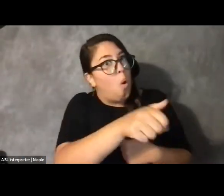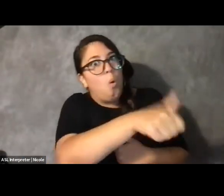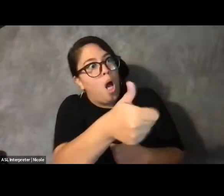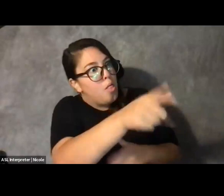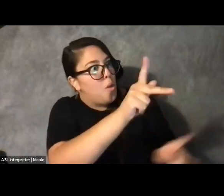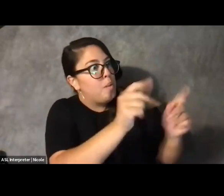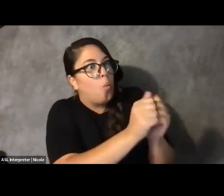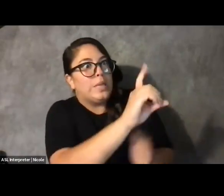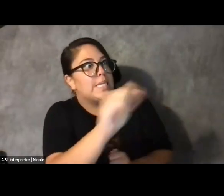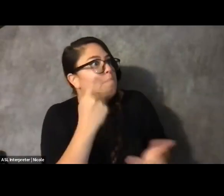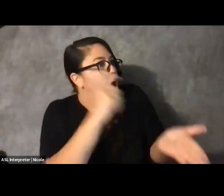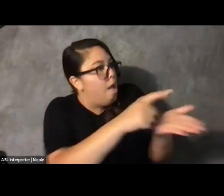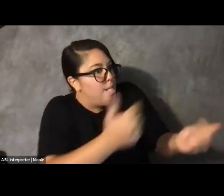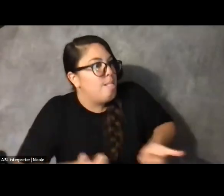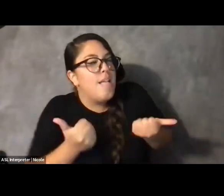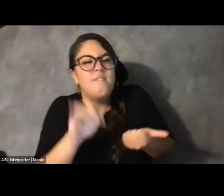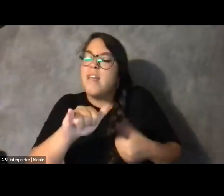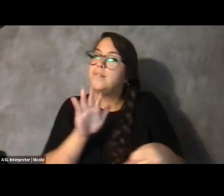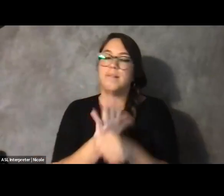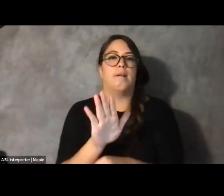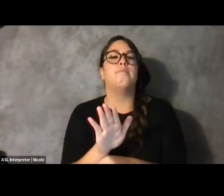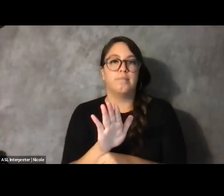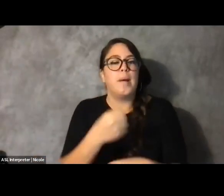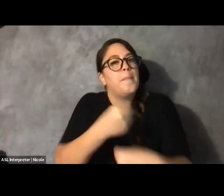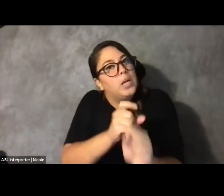that making sure that people's experiences are heard and felt is enough.